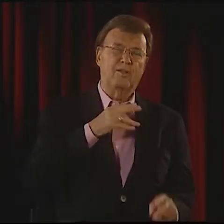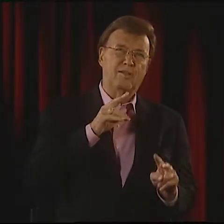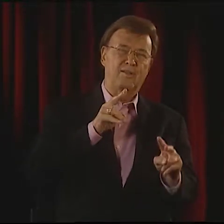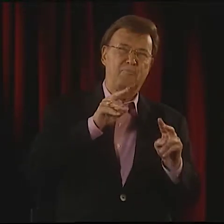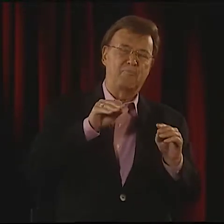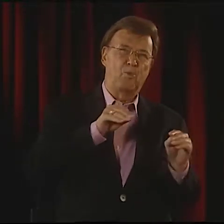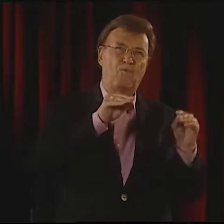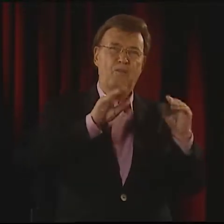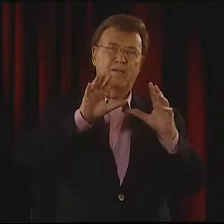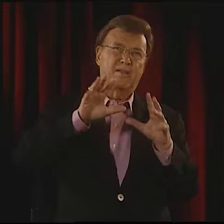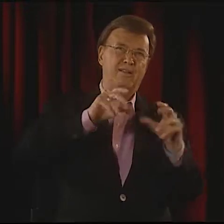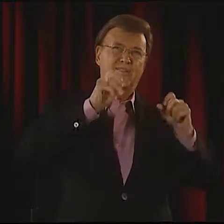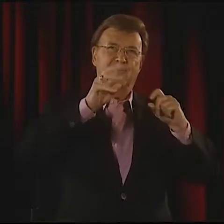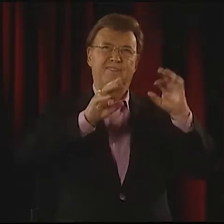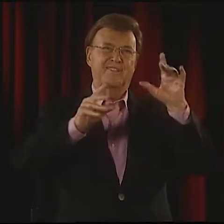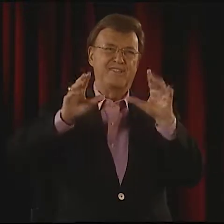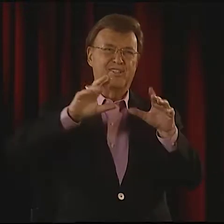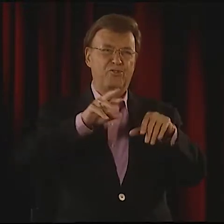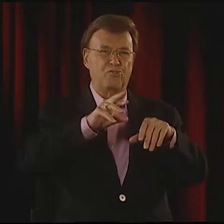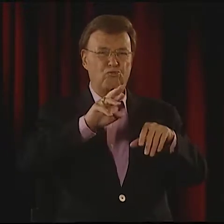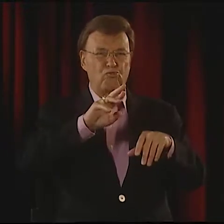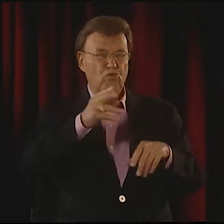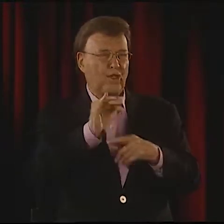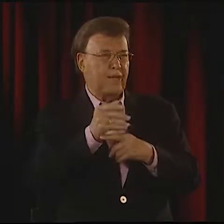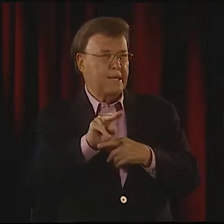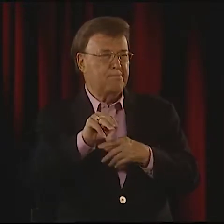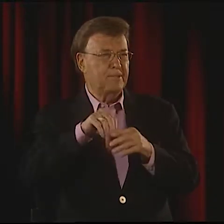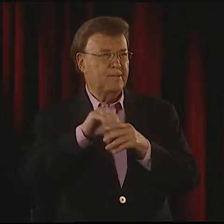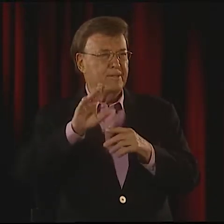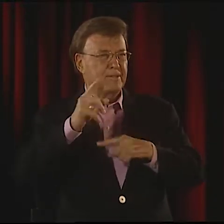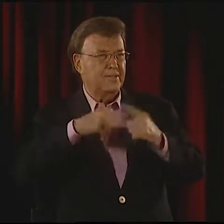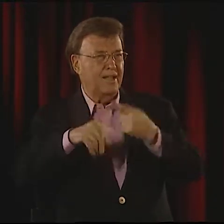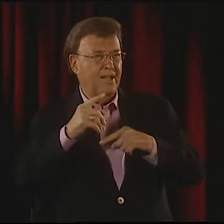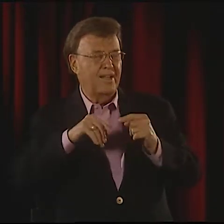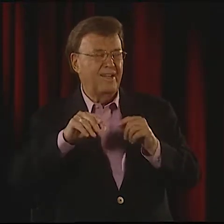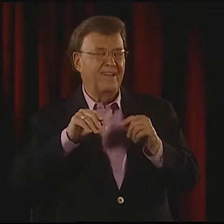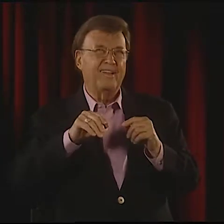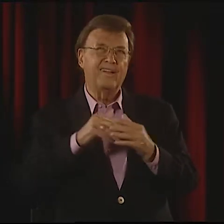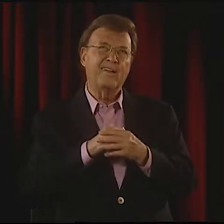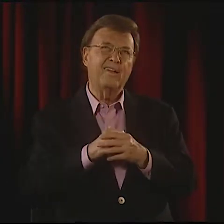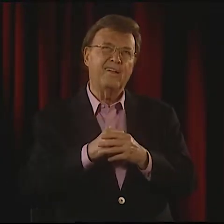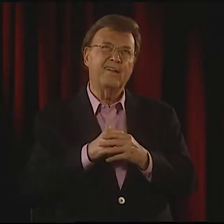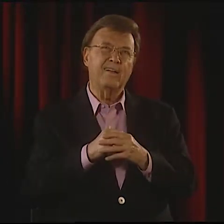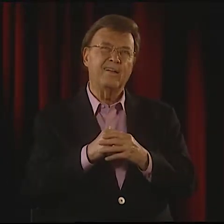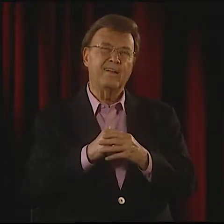I REALLY ENJOYED WATCHING THE MOVEMENT OF HIS HANDS AND THE SHAPES OF HIS SIGNS.